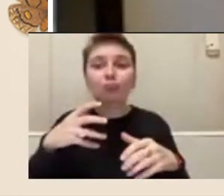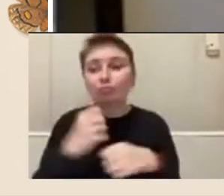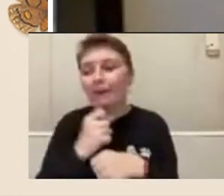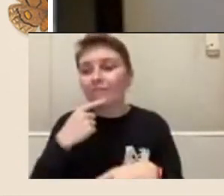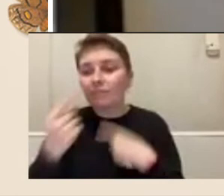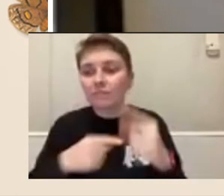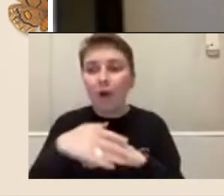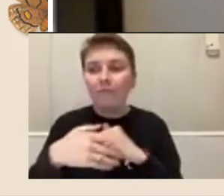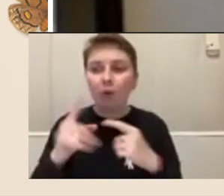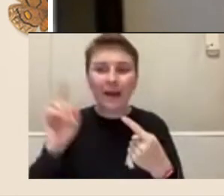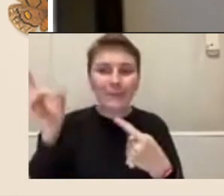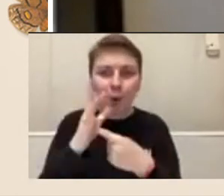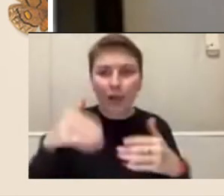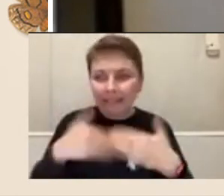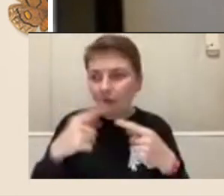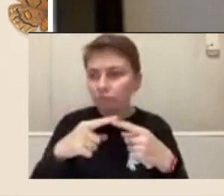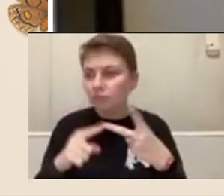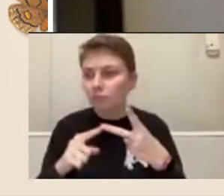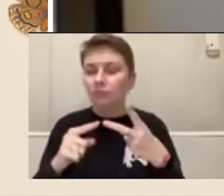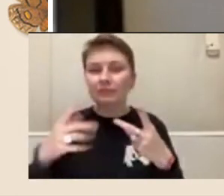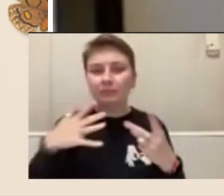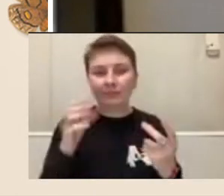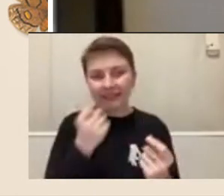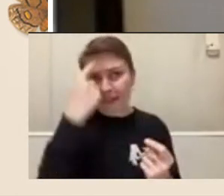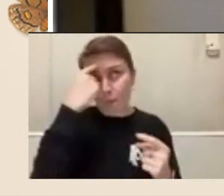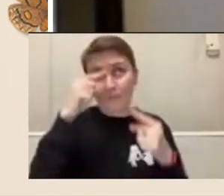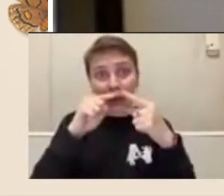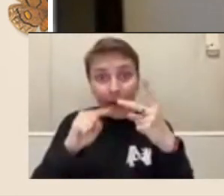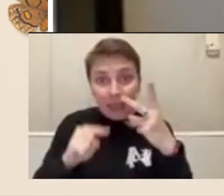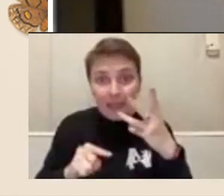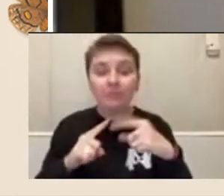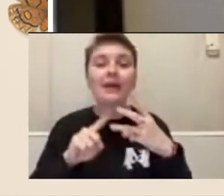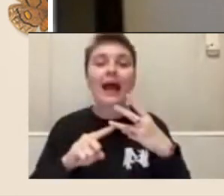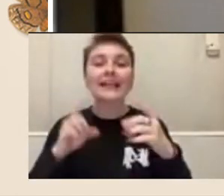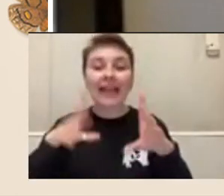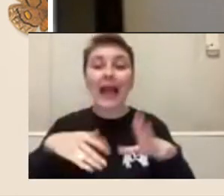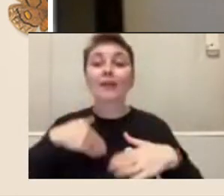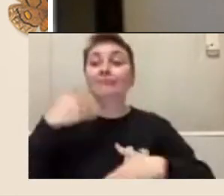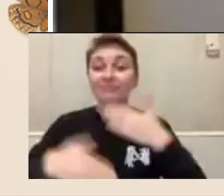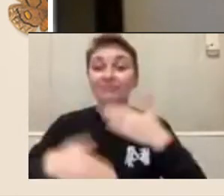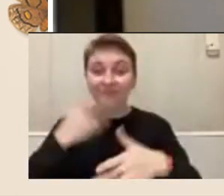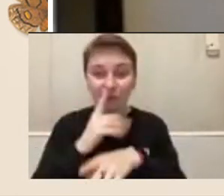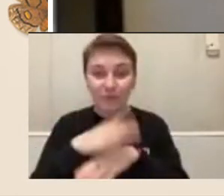key considerations and get the ball rolling to talk about the library's range of fellowships.